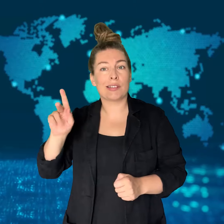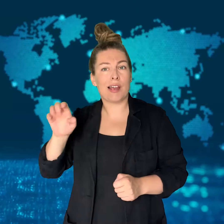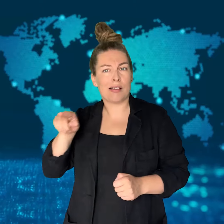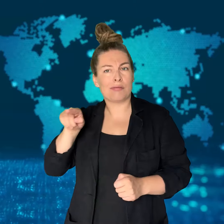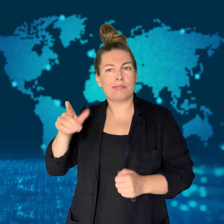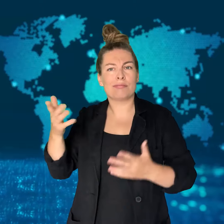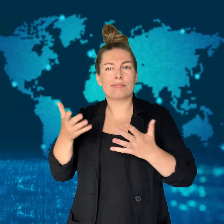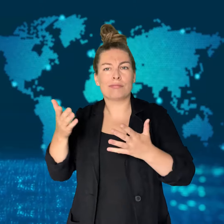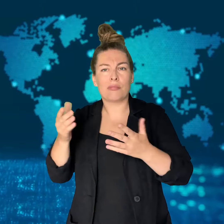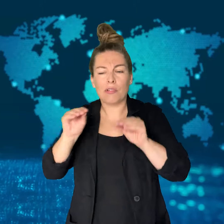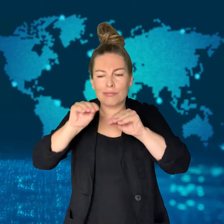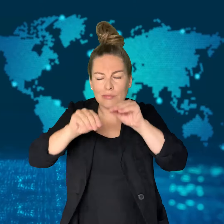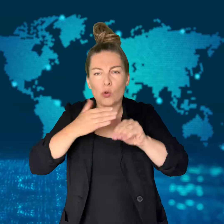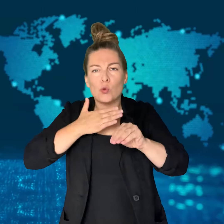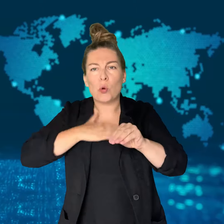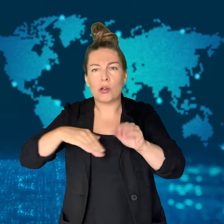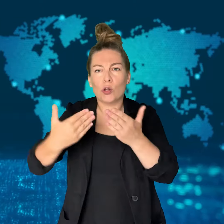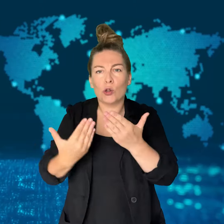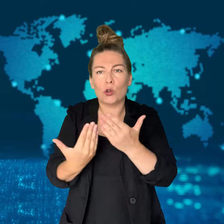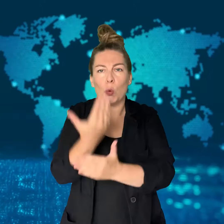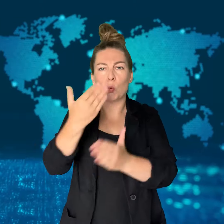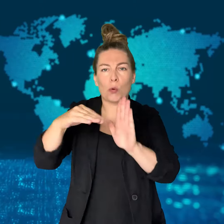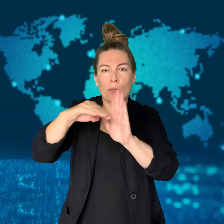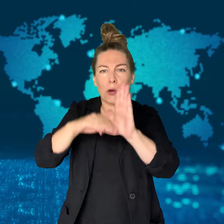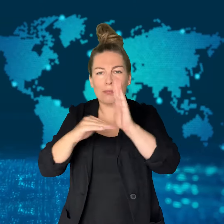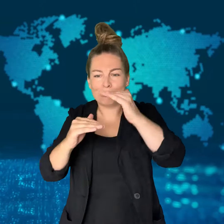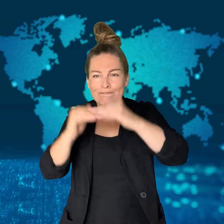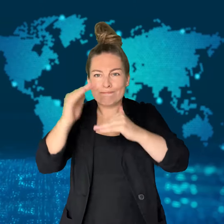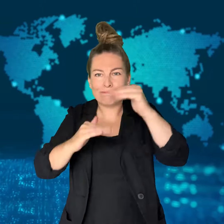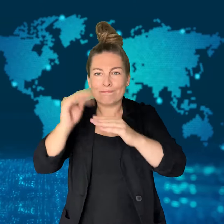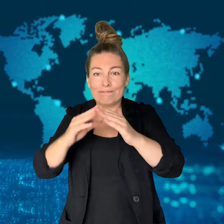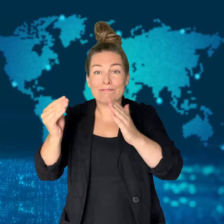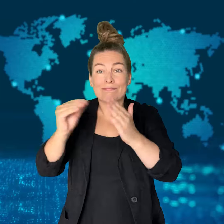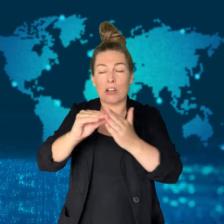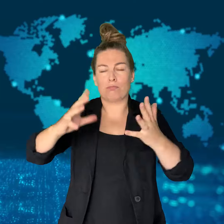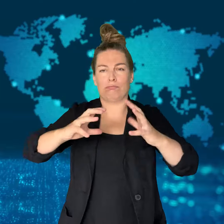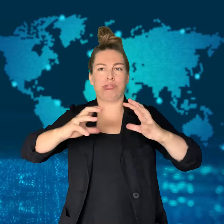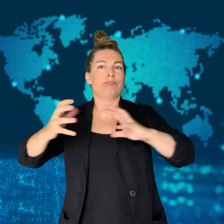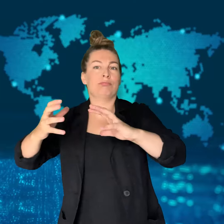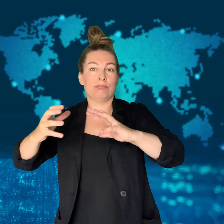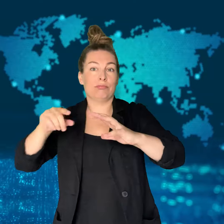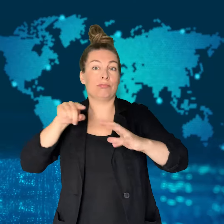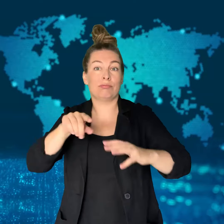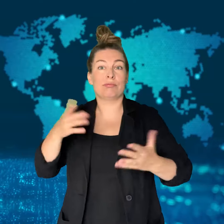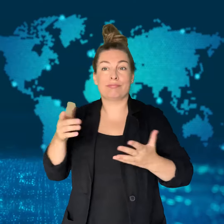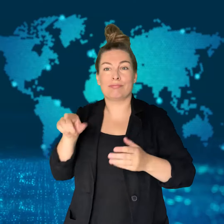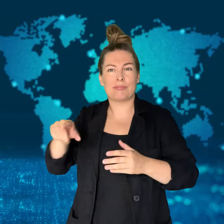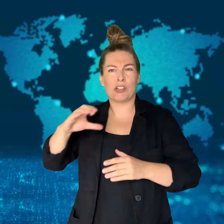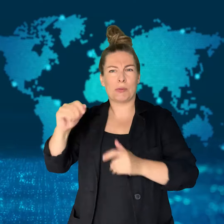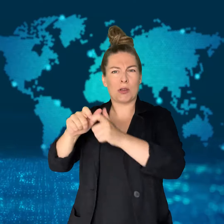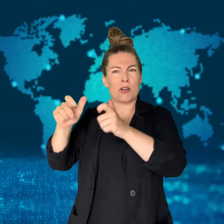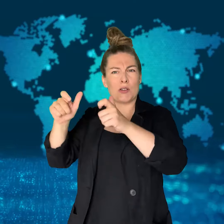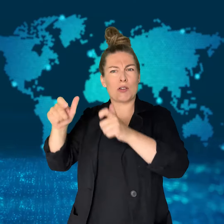CrowdStrike is a global cybersecurity firm.